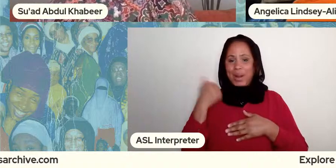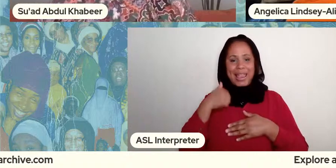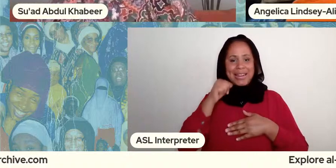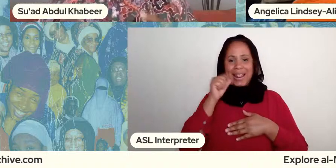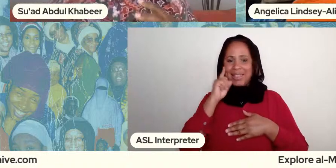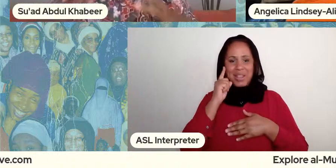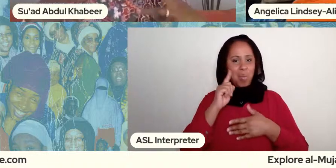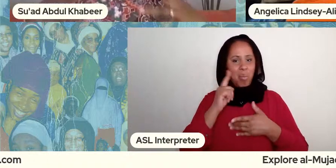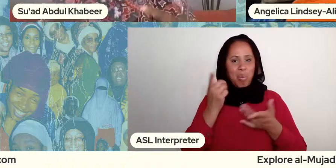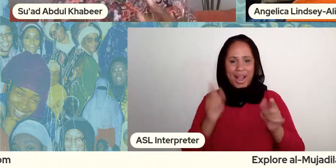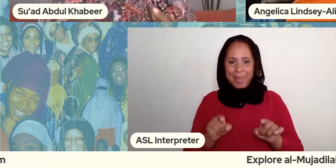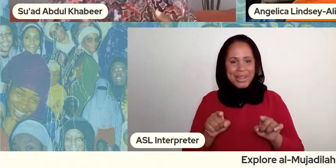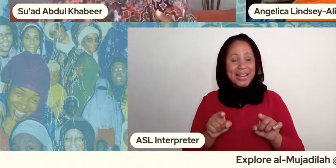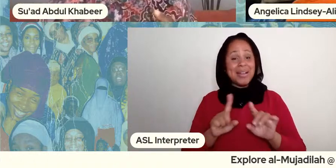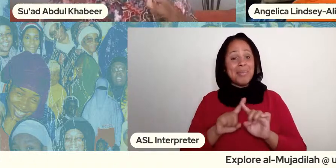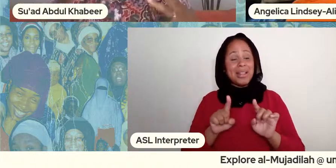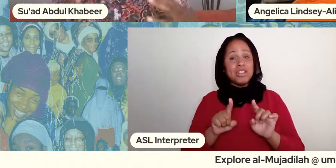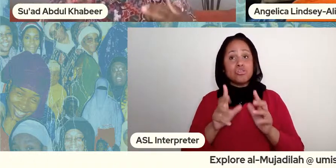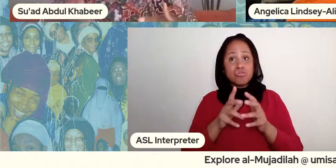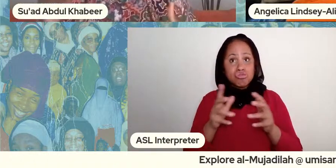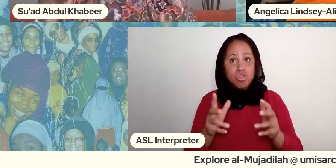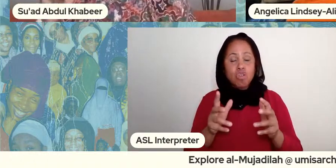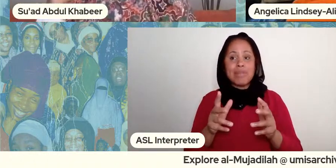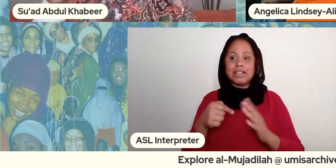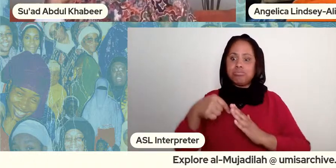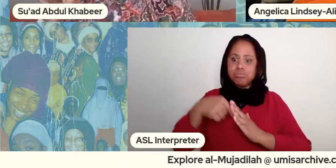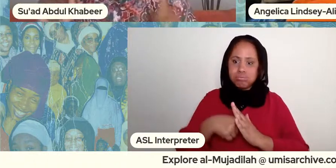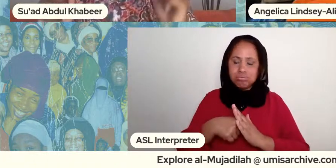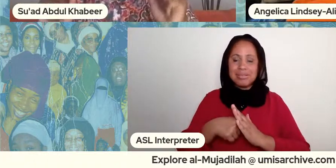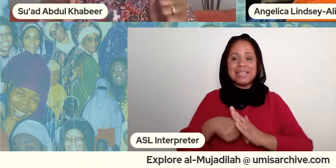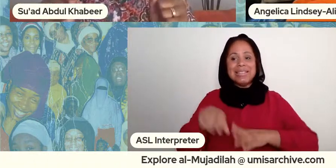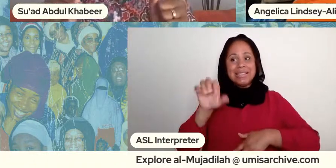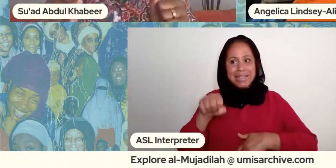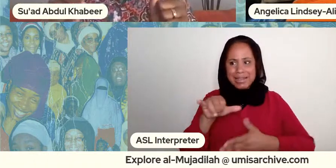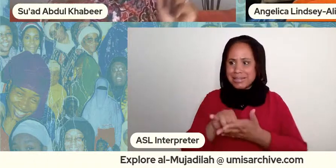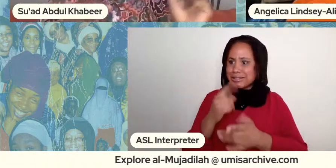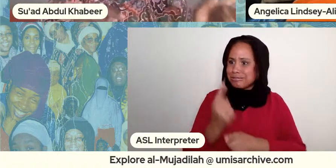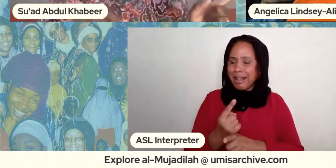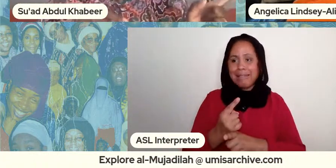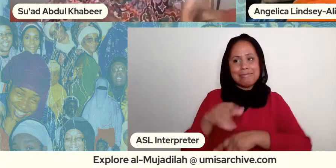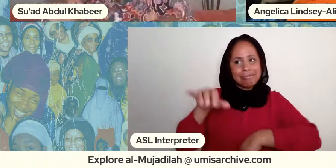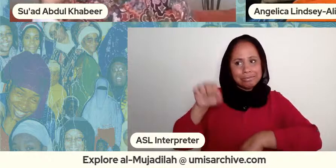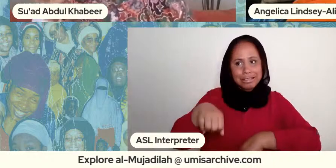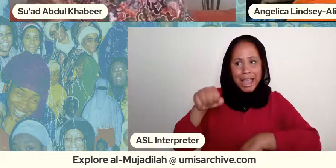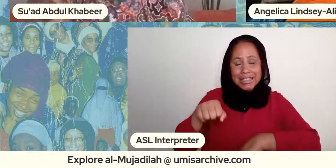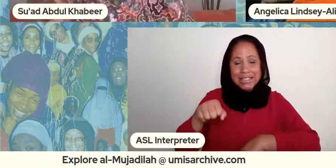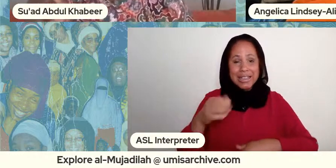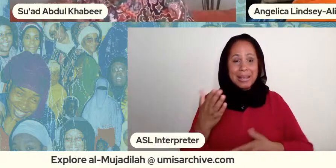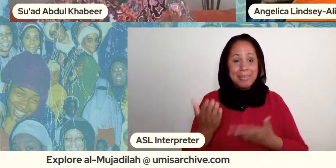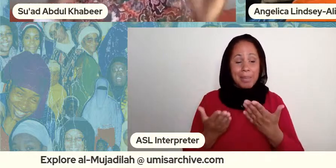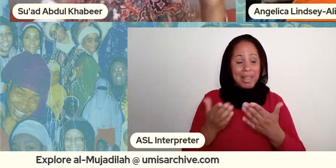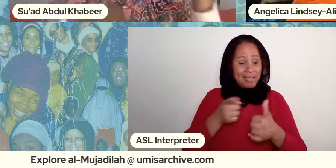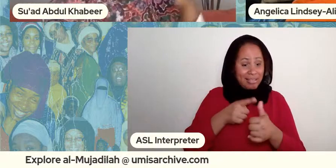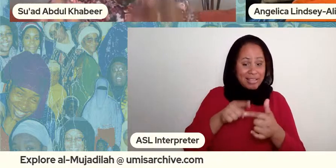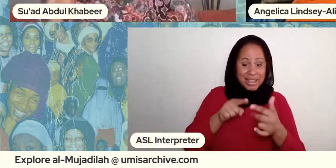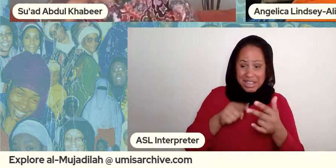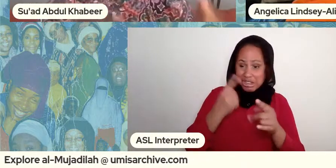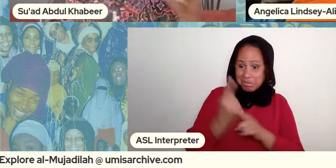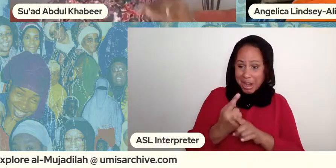and because because there's so much in it that's so like yes oh that's right yeah that's right well maybe i don't know about that but that's right for sure you know this is like this is the kind